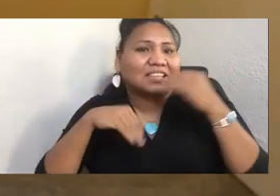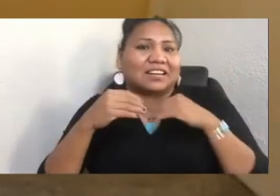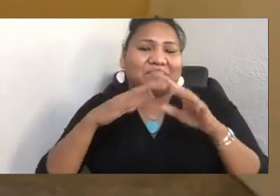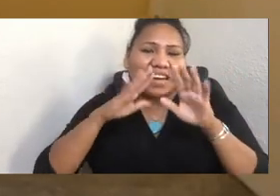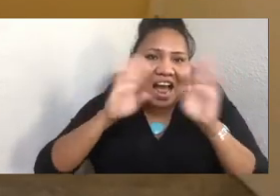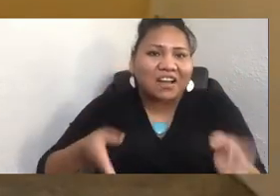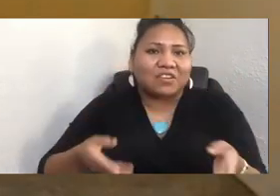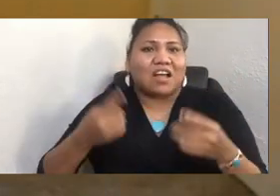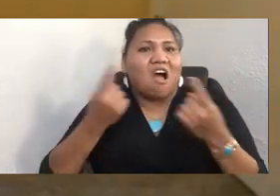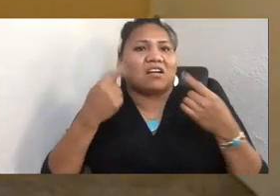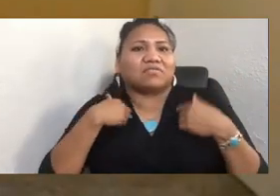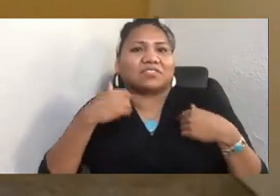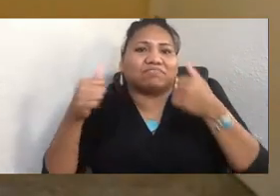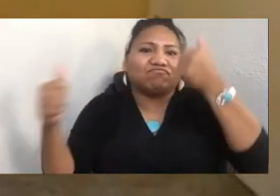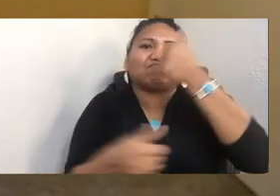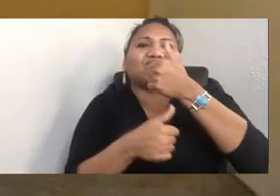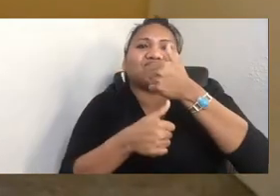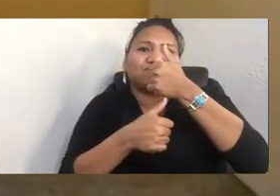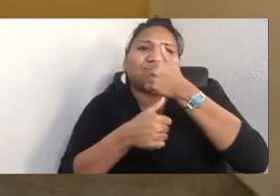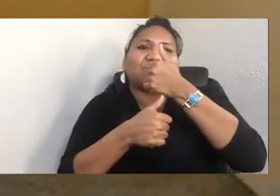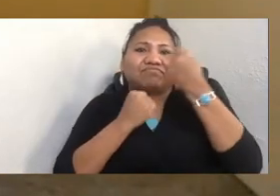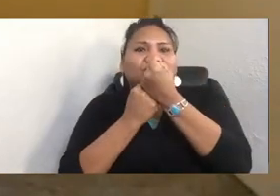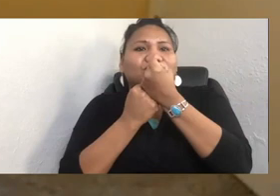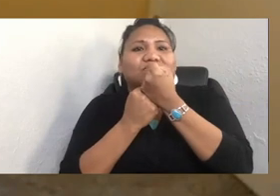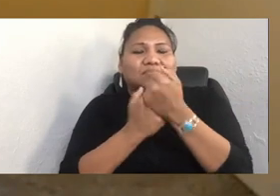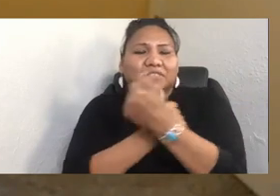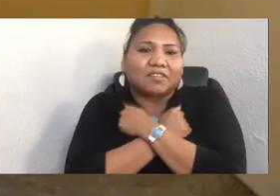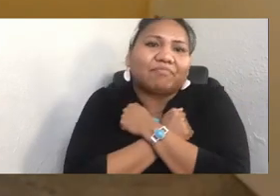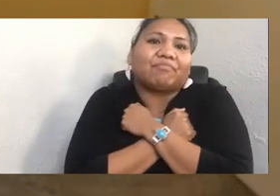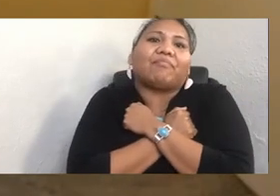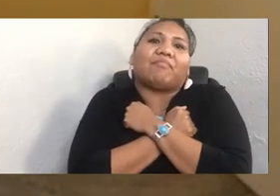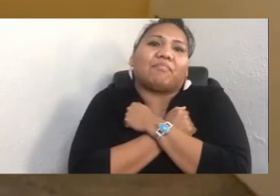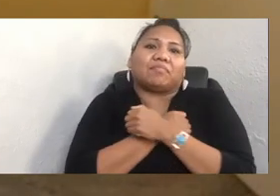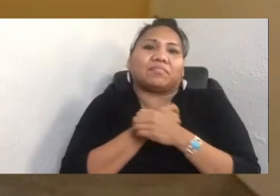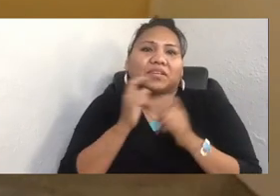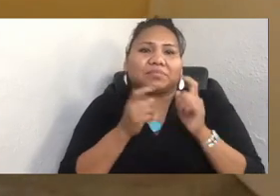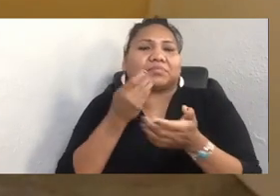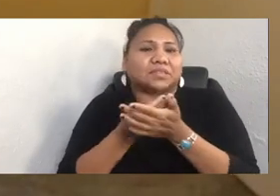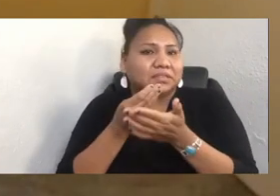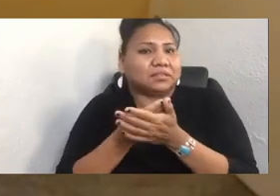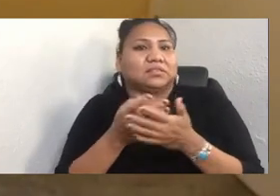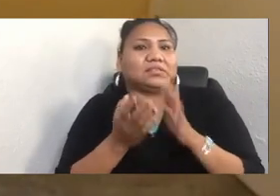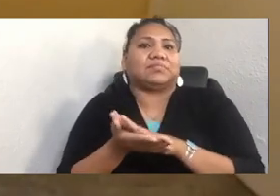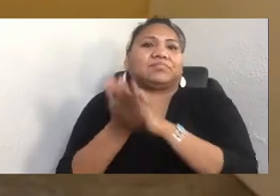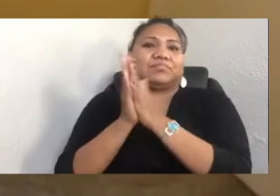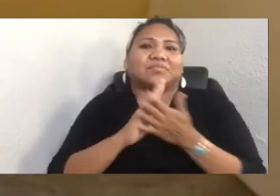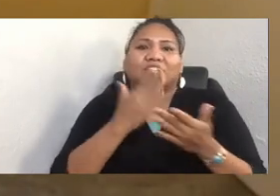and give them money, and help them through college, and be a good auntie. And that relationship in the Western society,